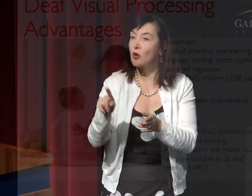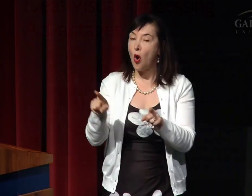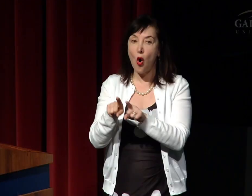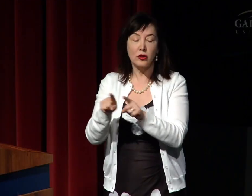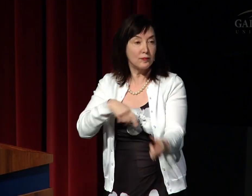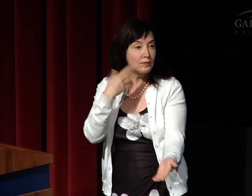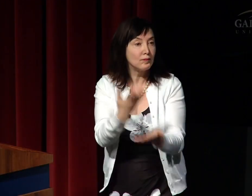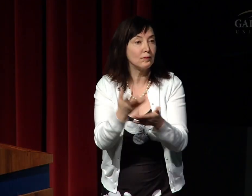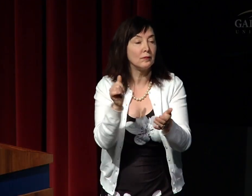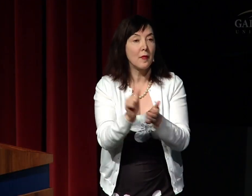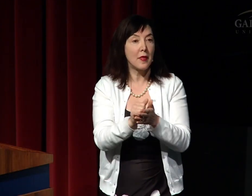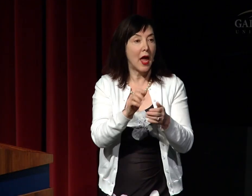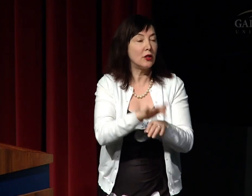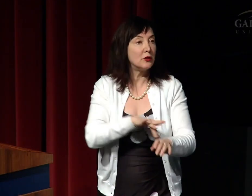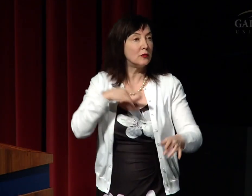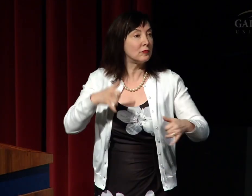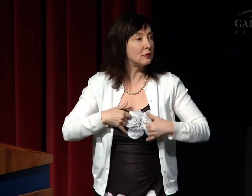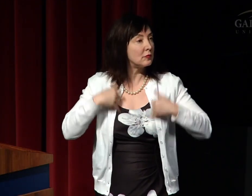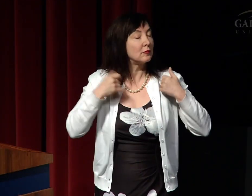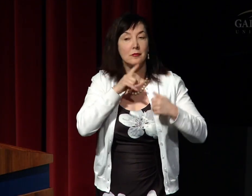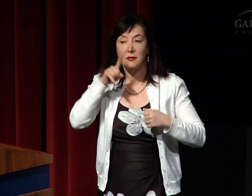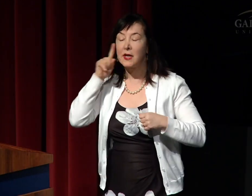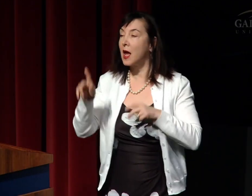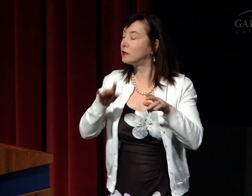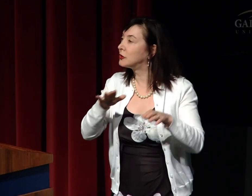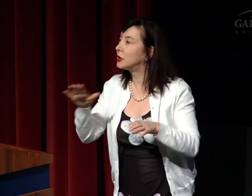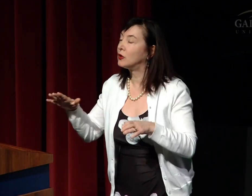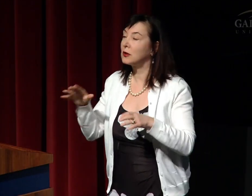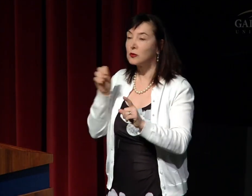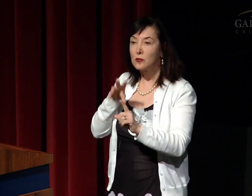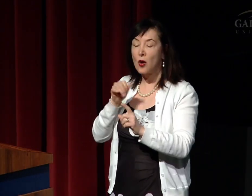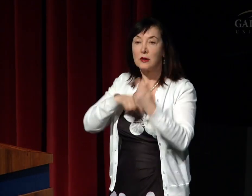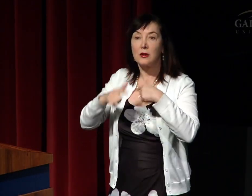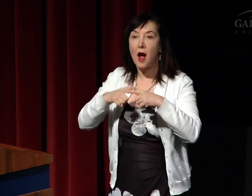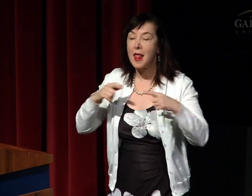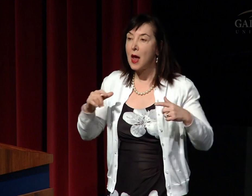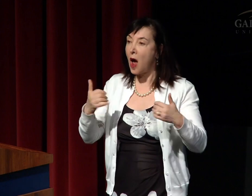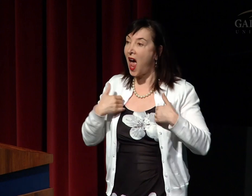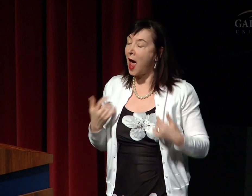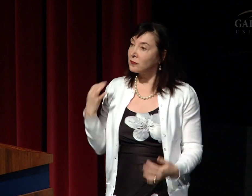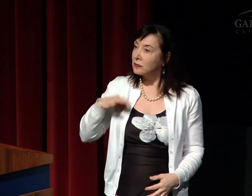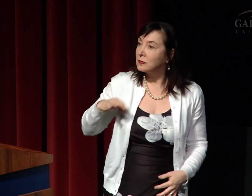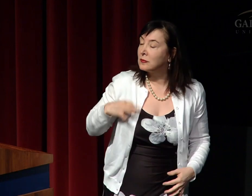Research has also proven that young deaf children exposed to sign language have visual processing